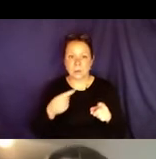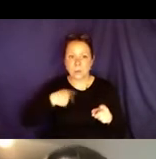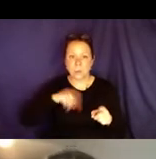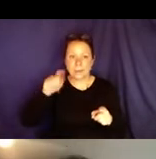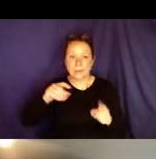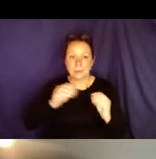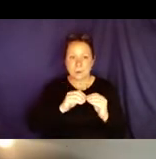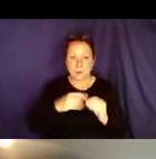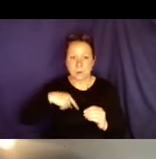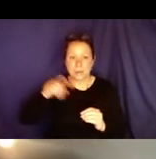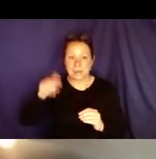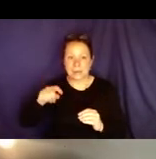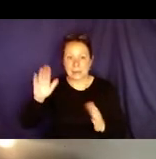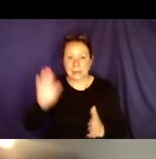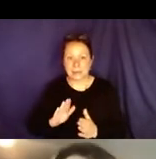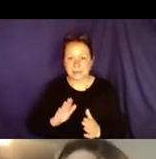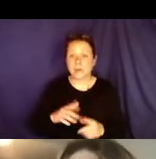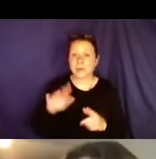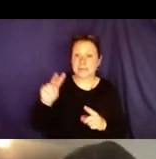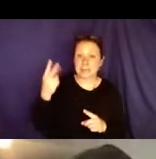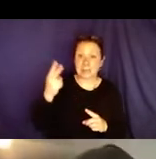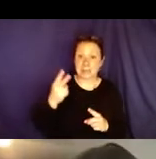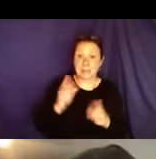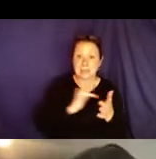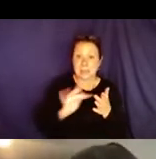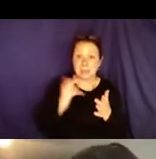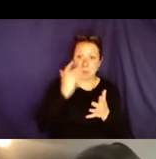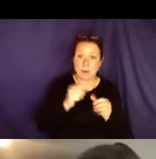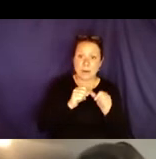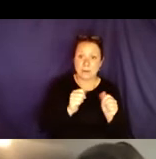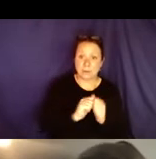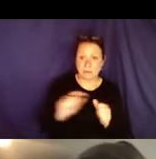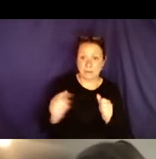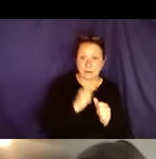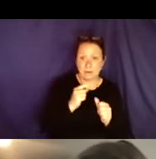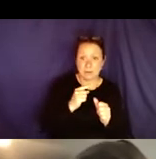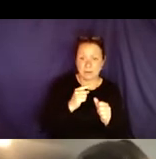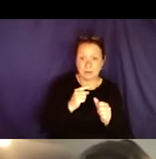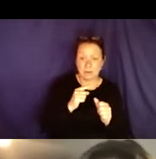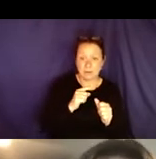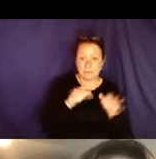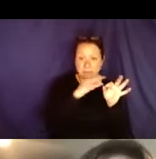And then on the third slide is yeah. So the second slide is now empty for